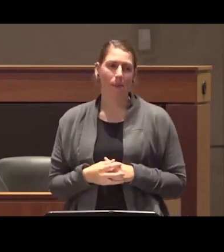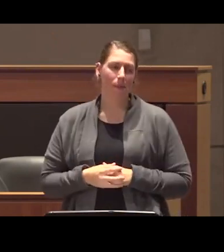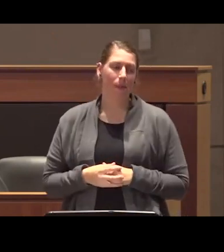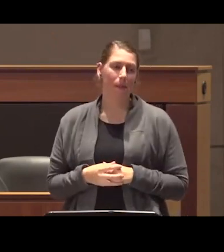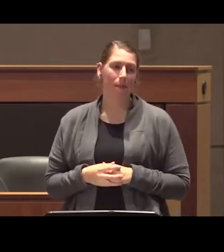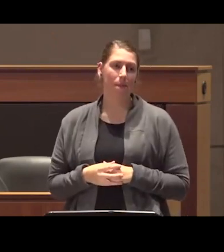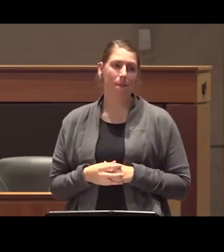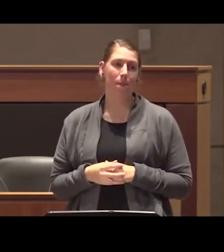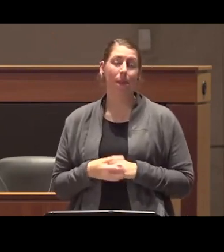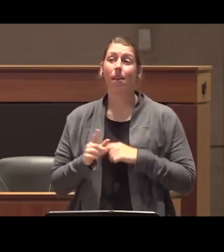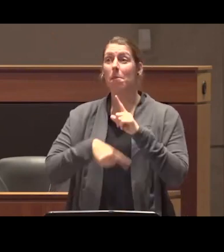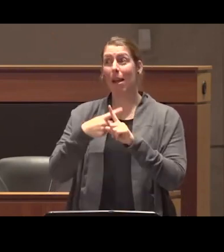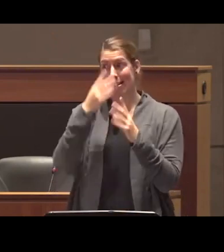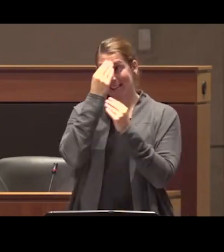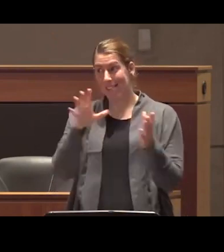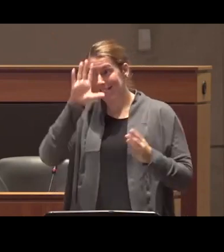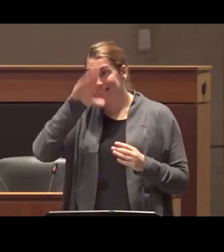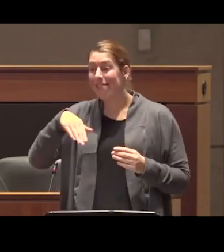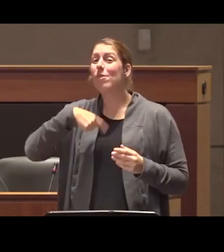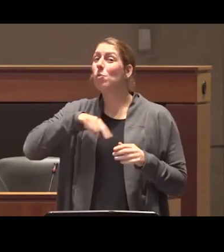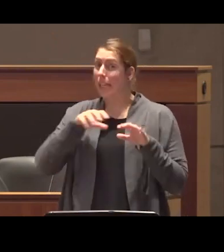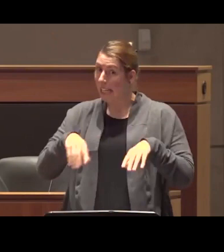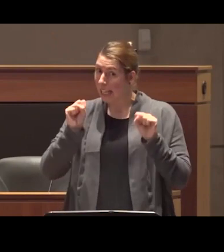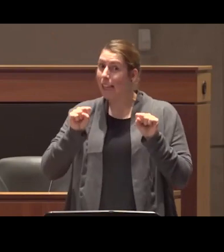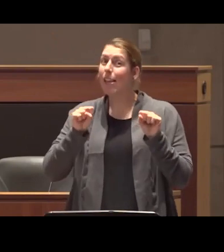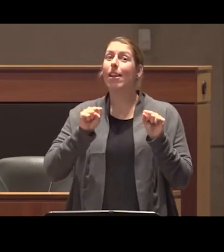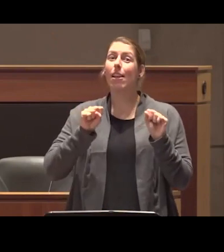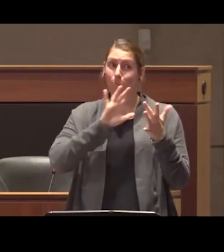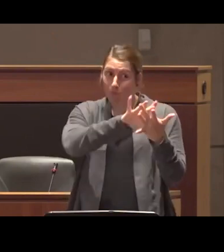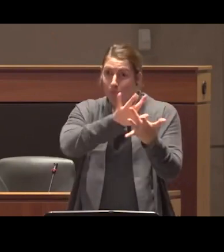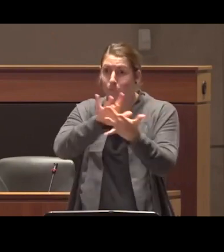and on that note we have been doing a fair bit of it reaching out into kind of the disability